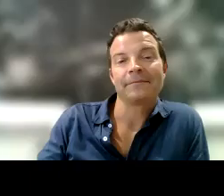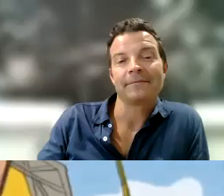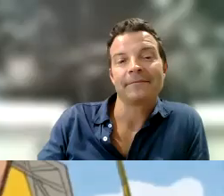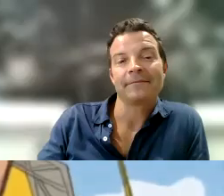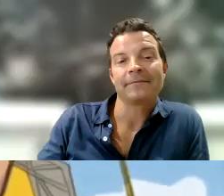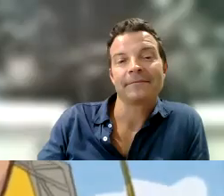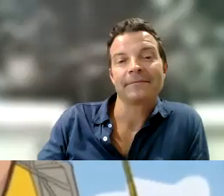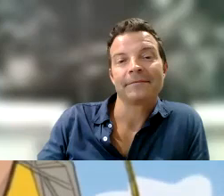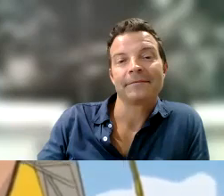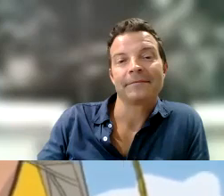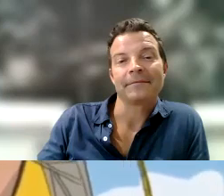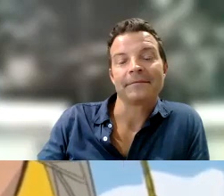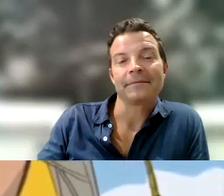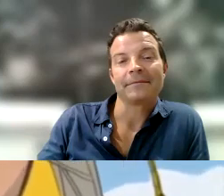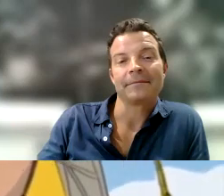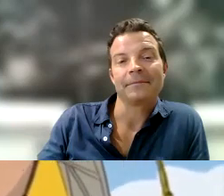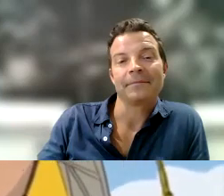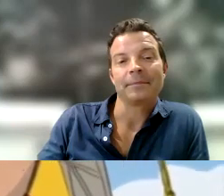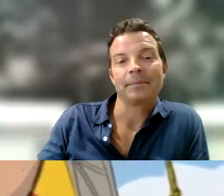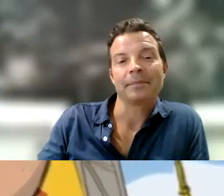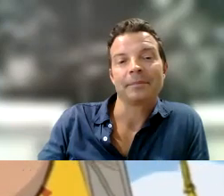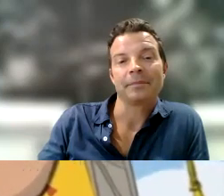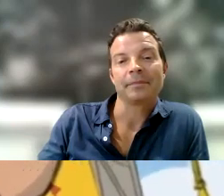Best friends forever that's how it's always been.